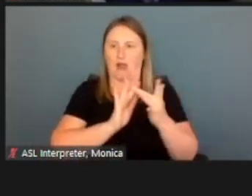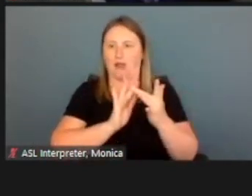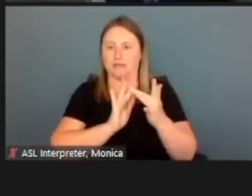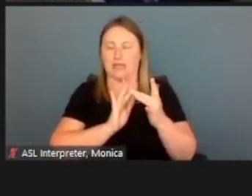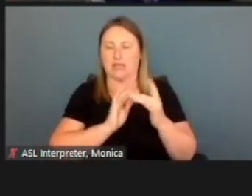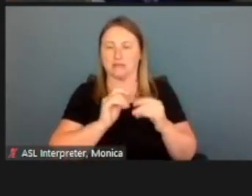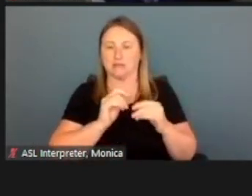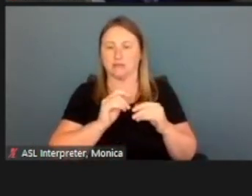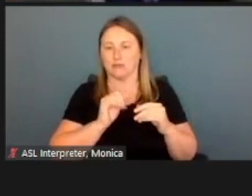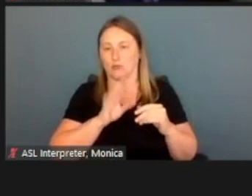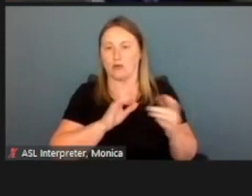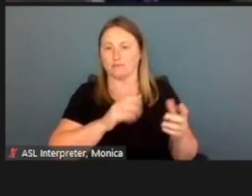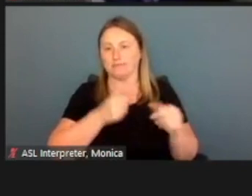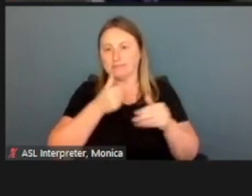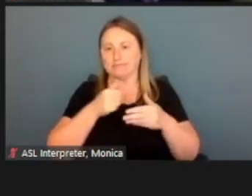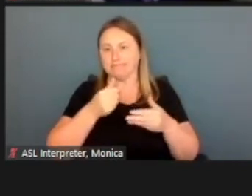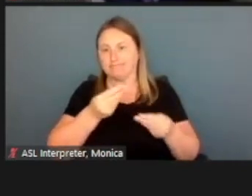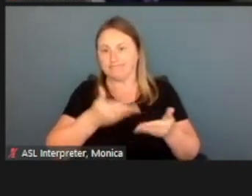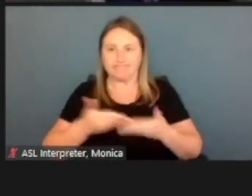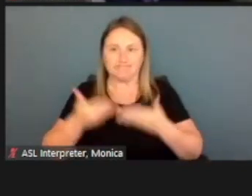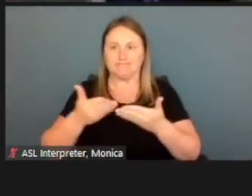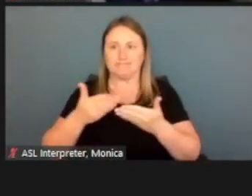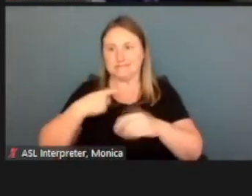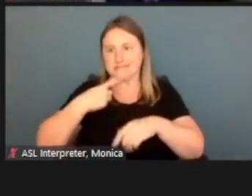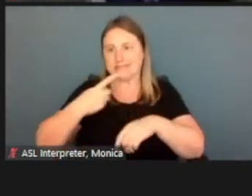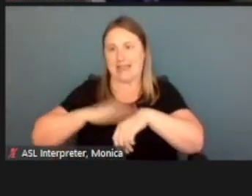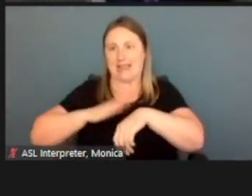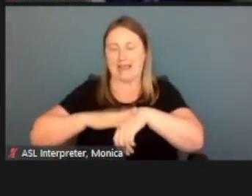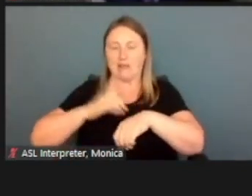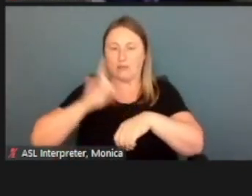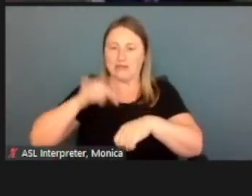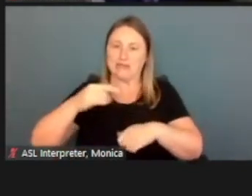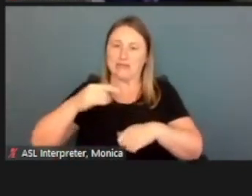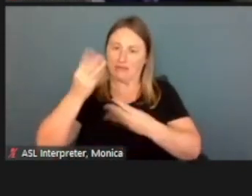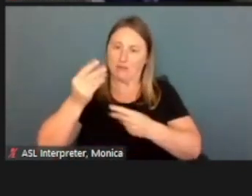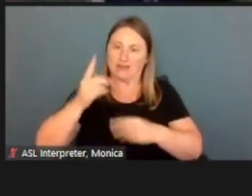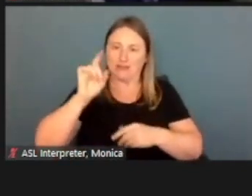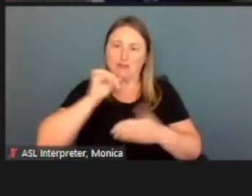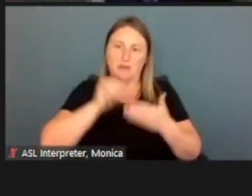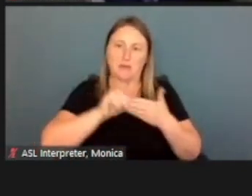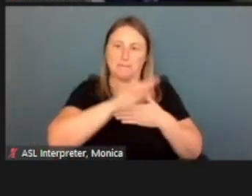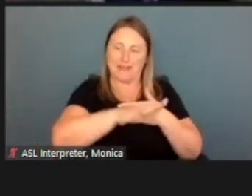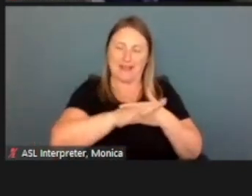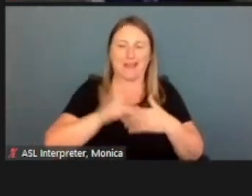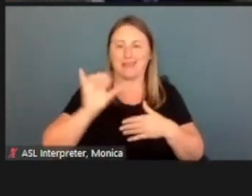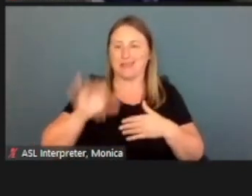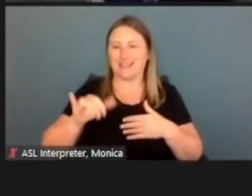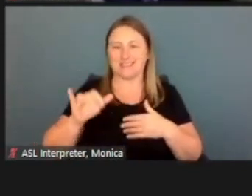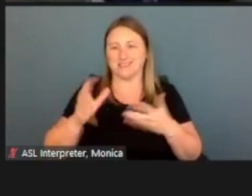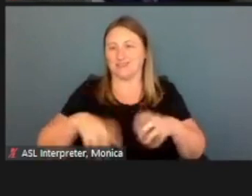Hey, we need this information, and then I have to send it in the mail. That's probably five days each way.